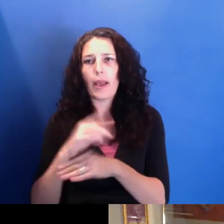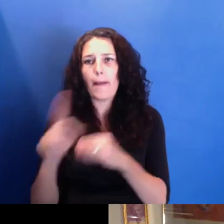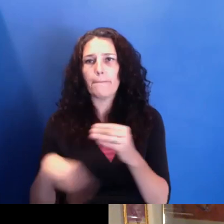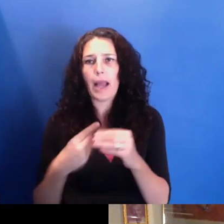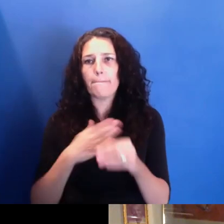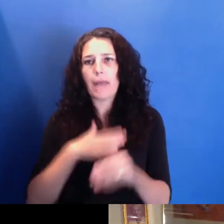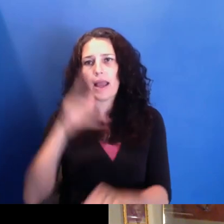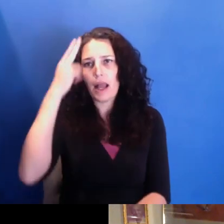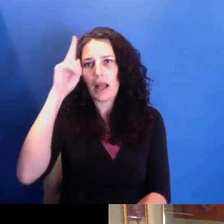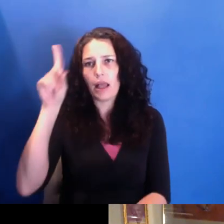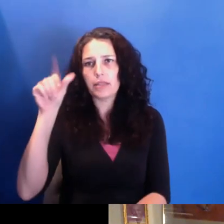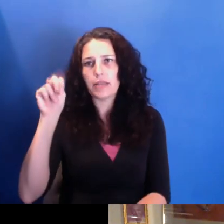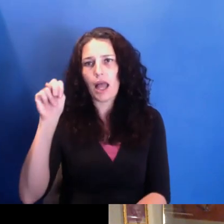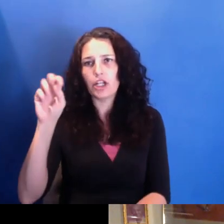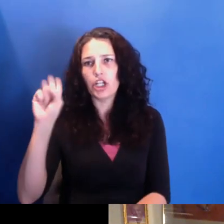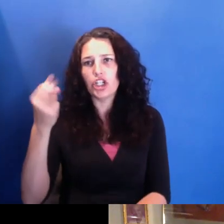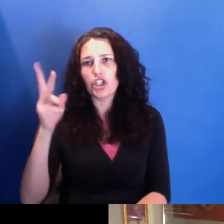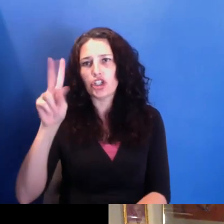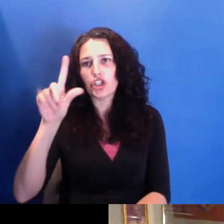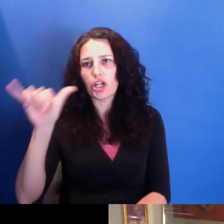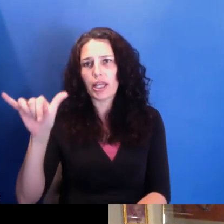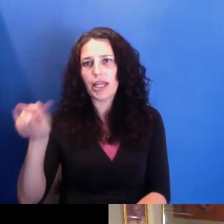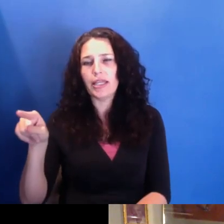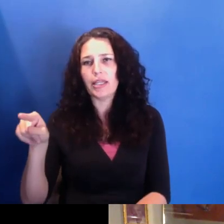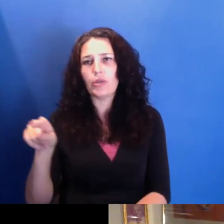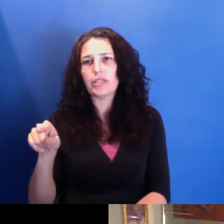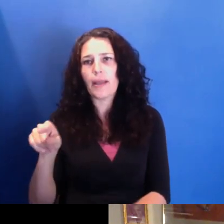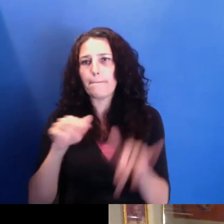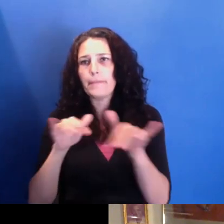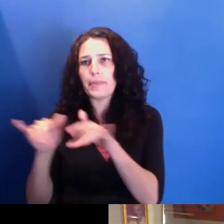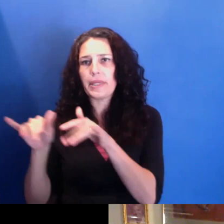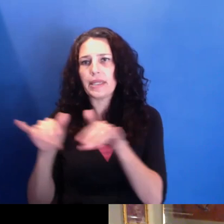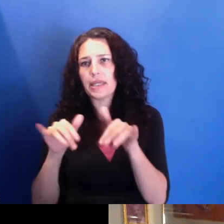a pianist that was depicted in the film "Green Book." And so I'm very excited about that.